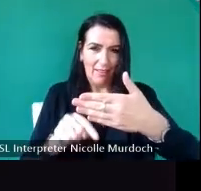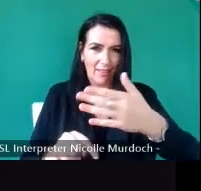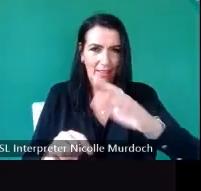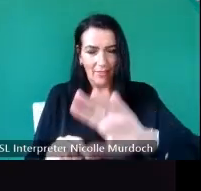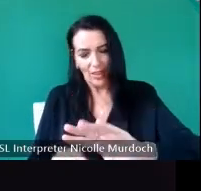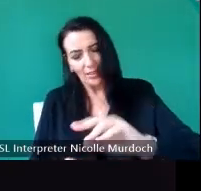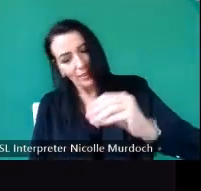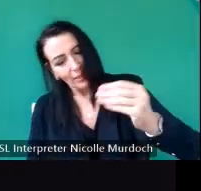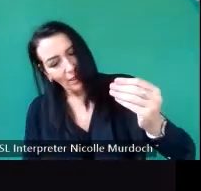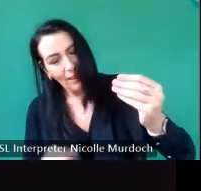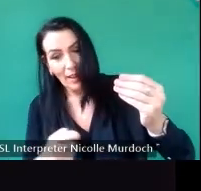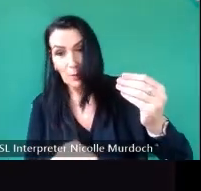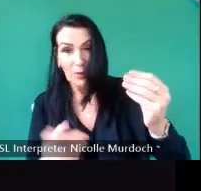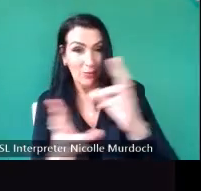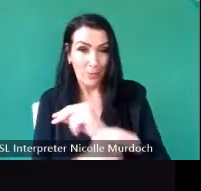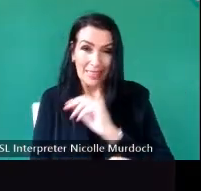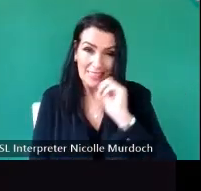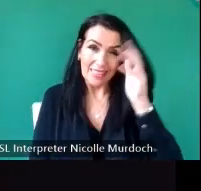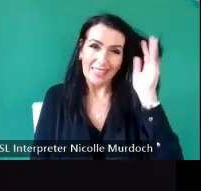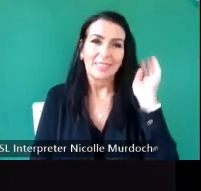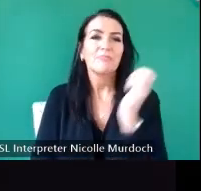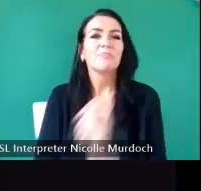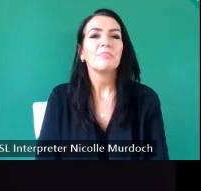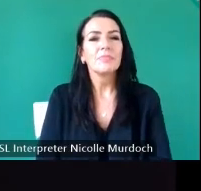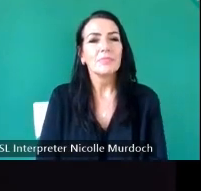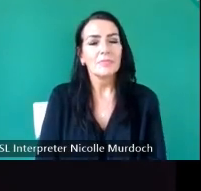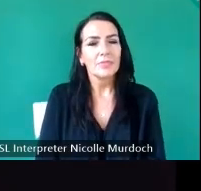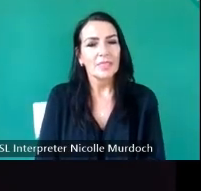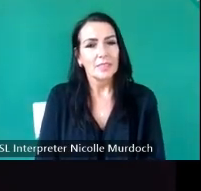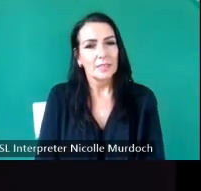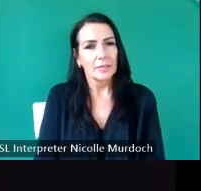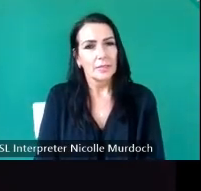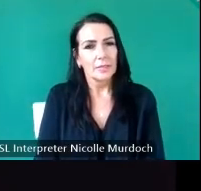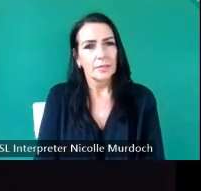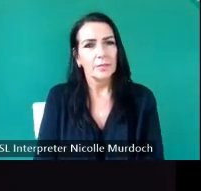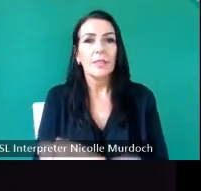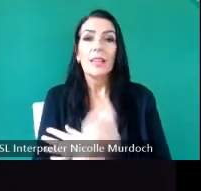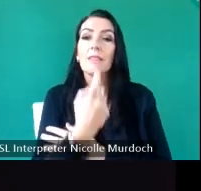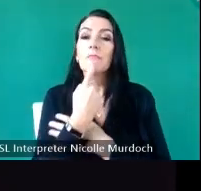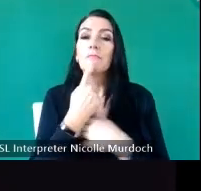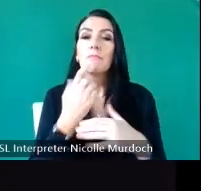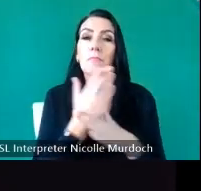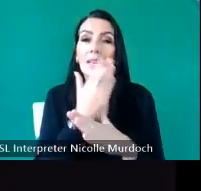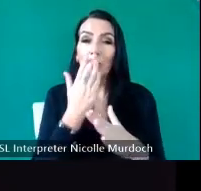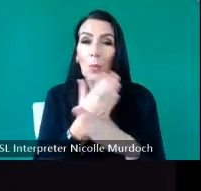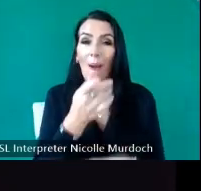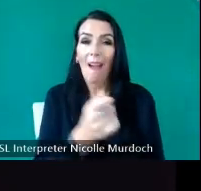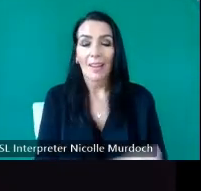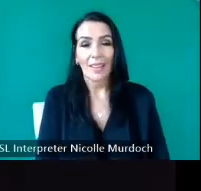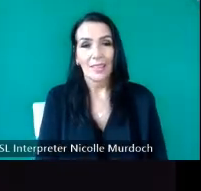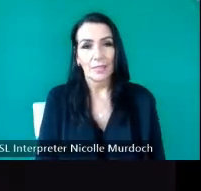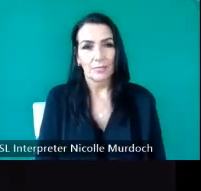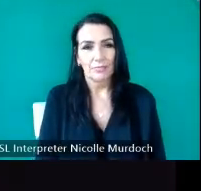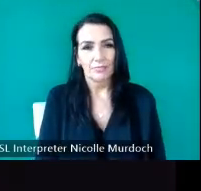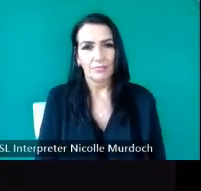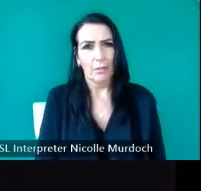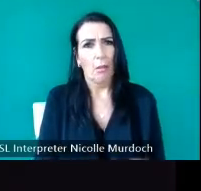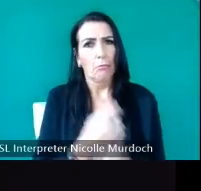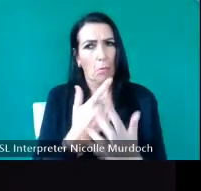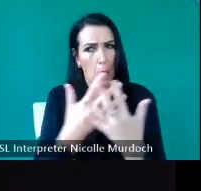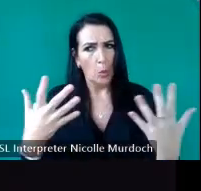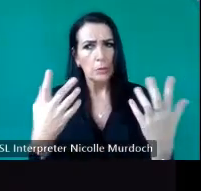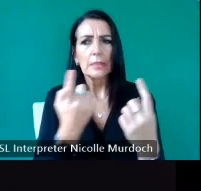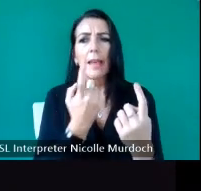missed it uh next slide metal work this is a huge um category so obviously communion cups